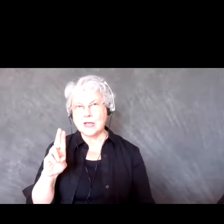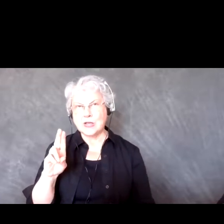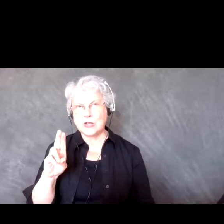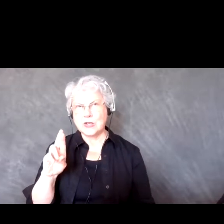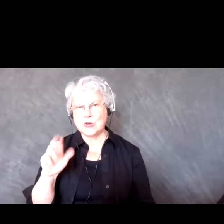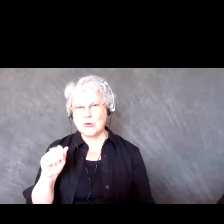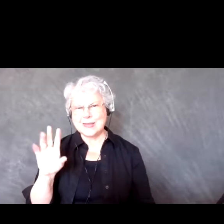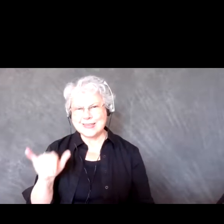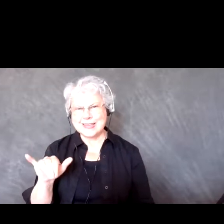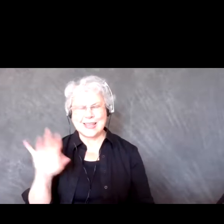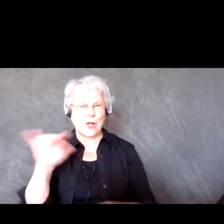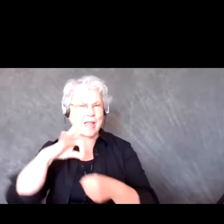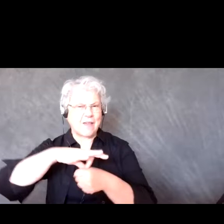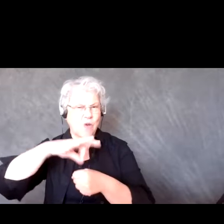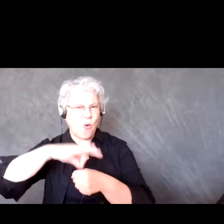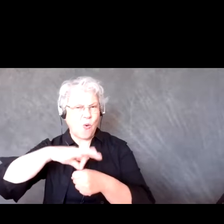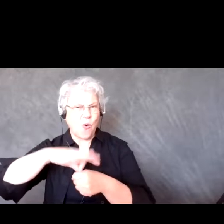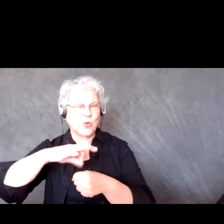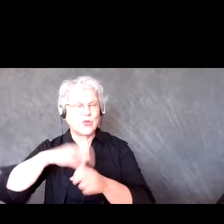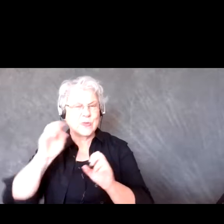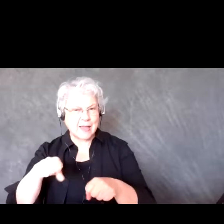like that you can use it, but I don't use the polling too much.